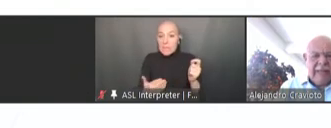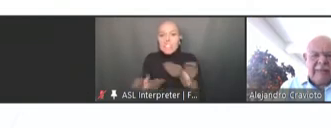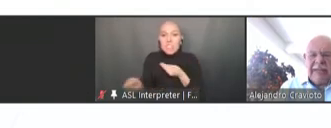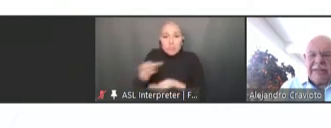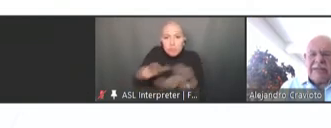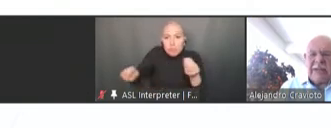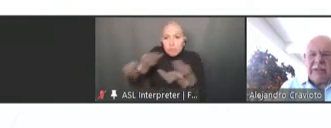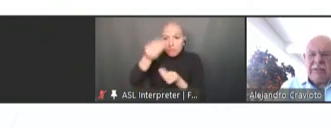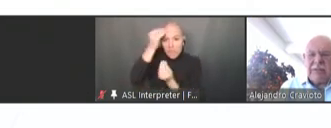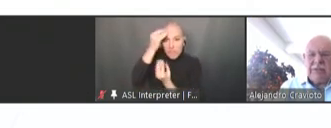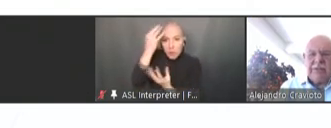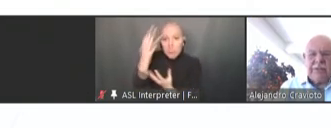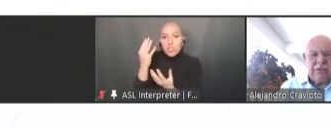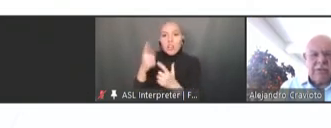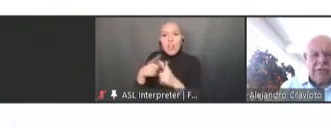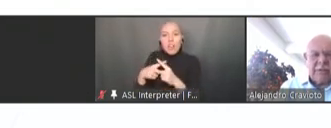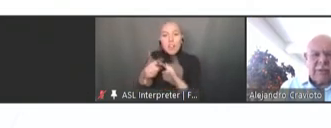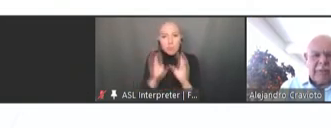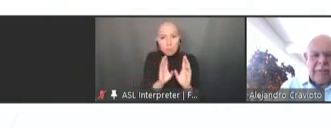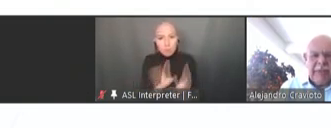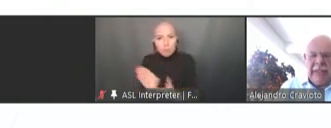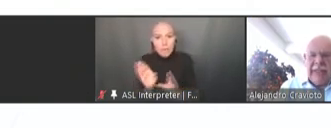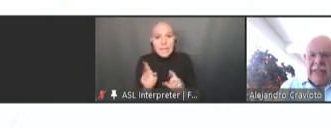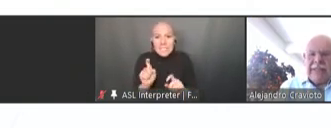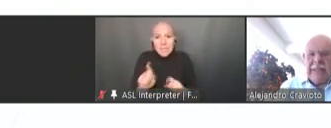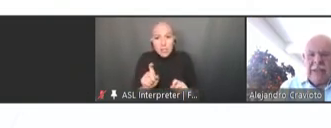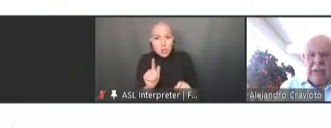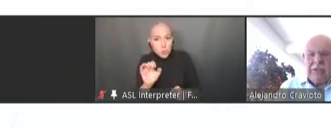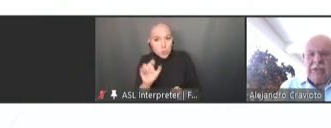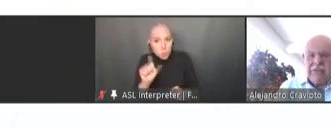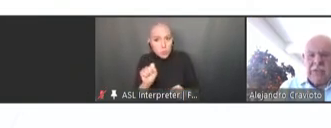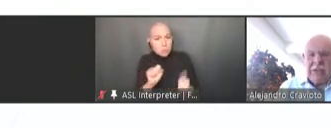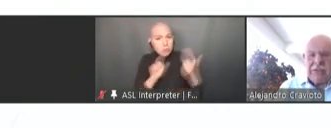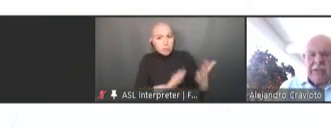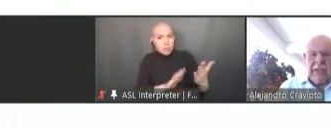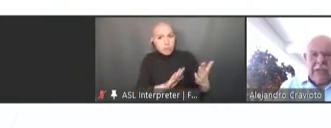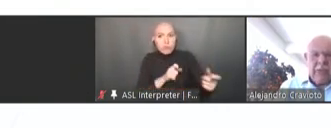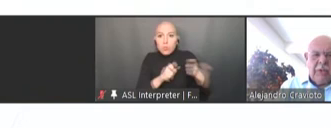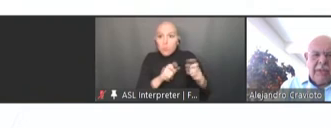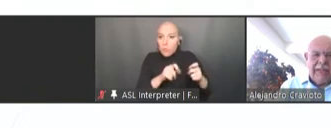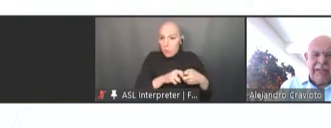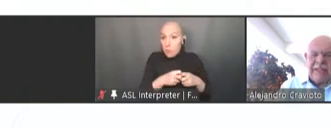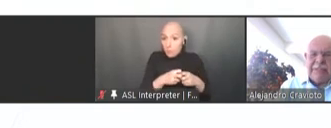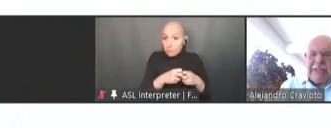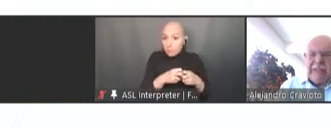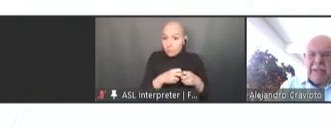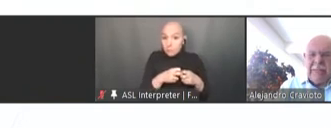the necessary tools to control the problem. This includes of course the work that has been done